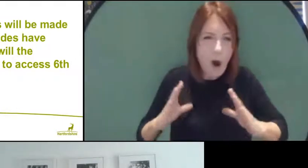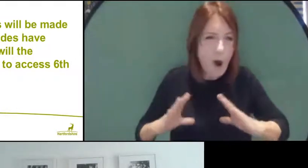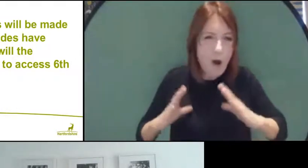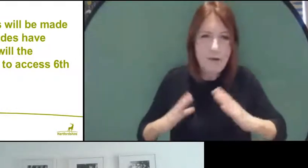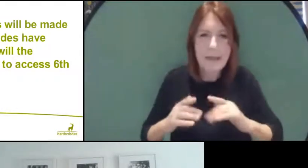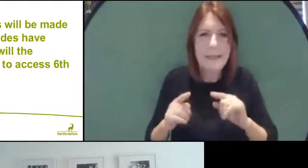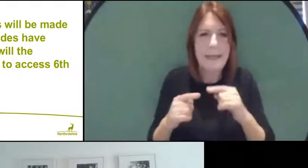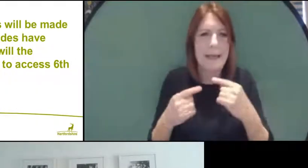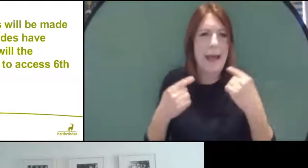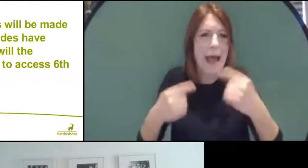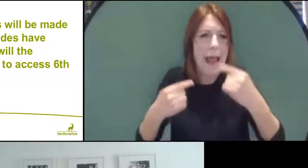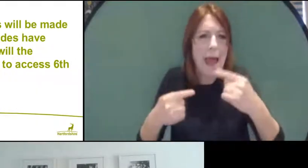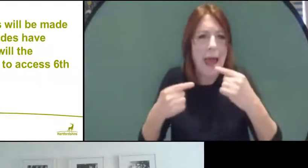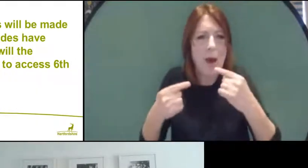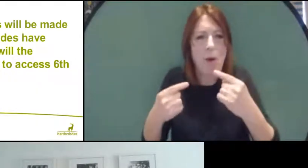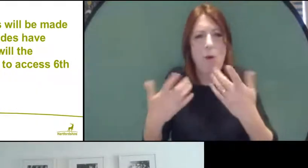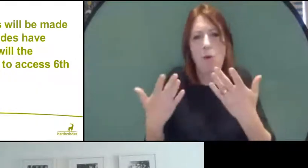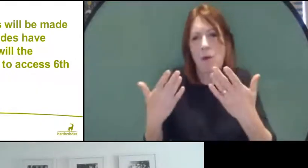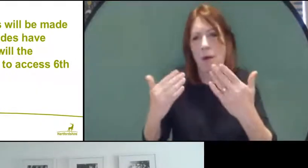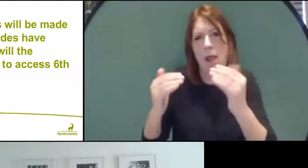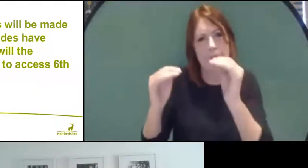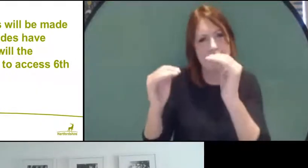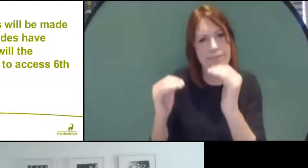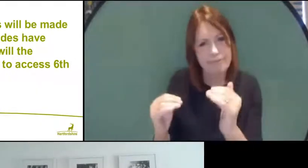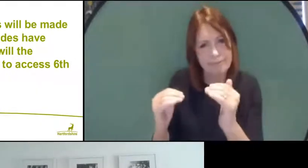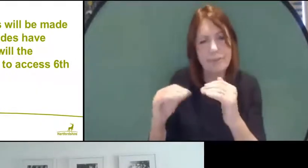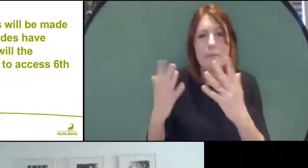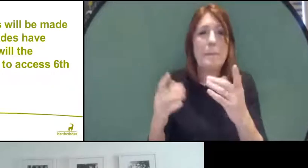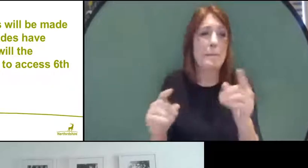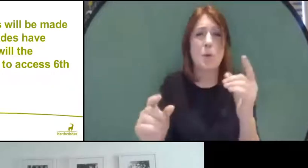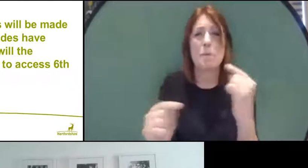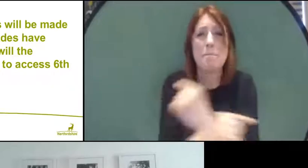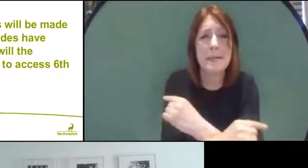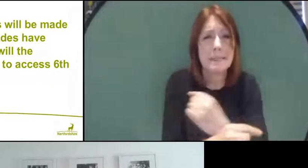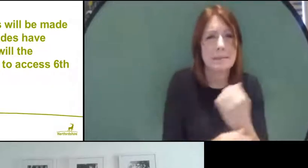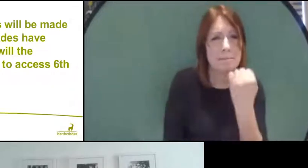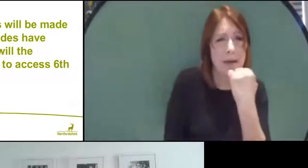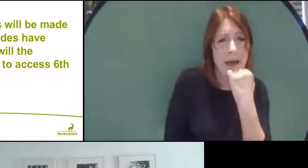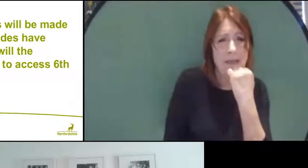instance a whole section of your English course or your math course, that should be taken into